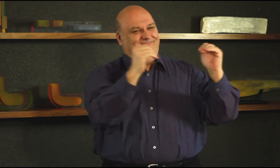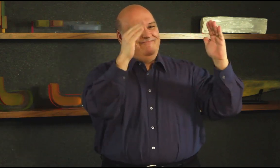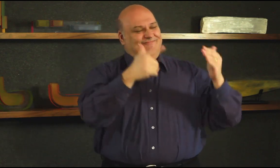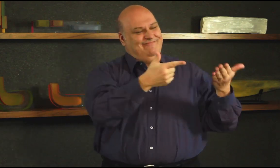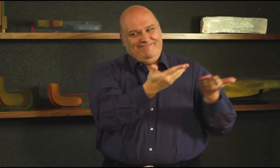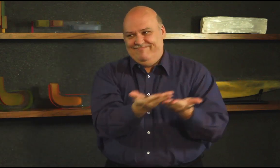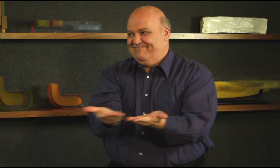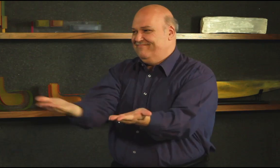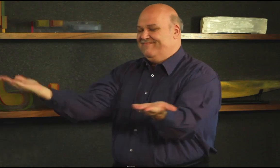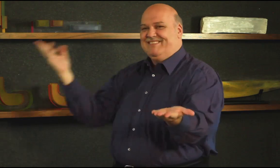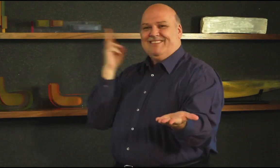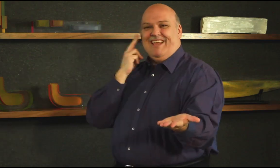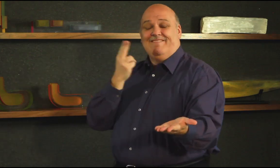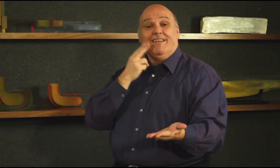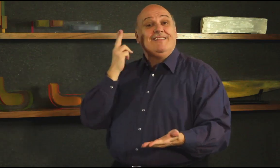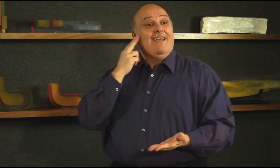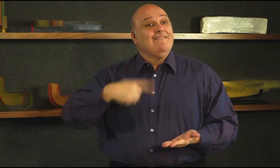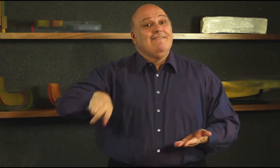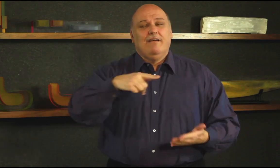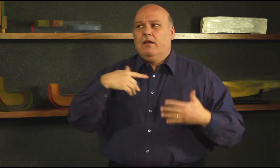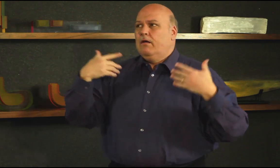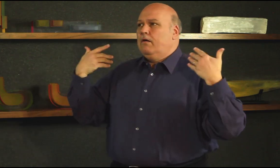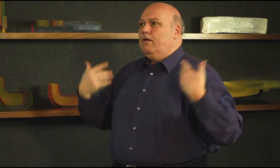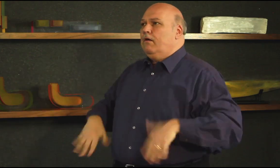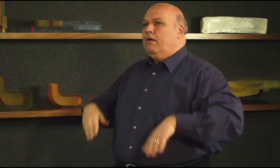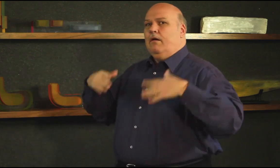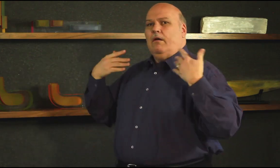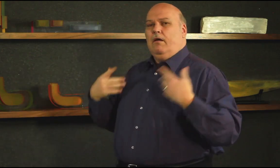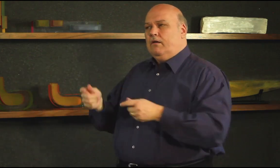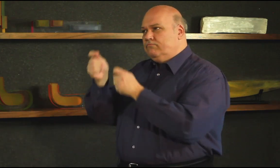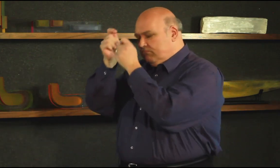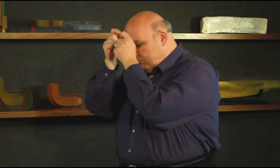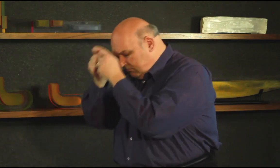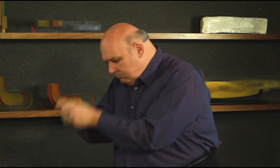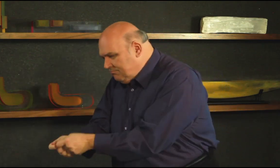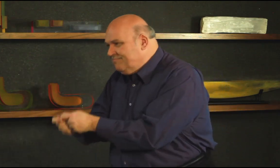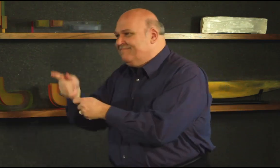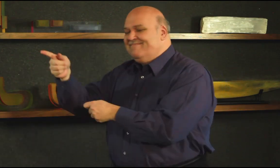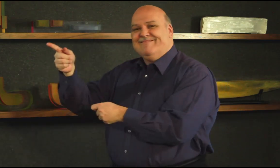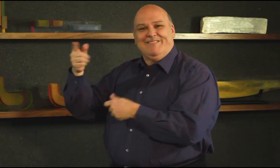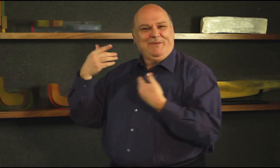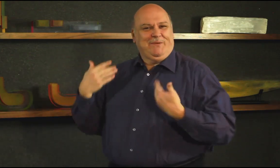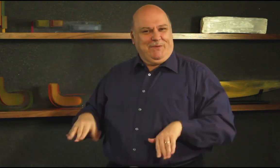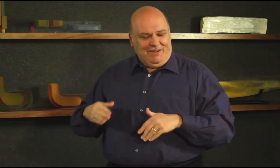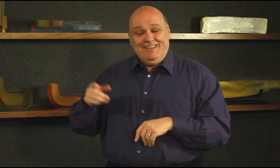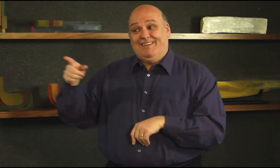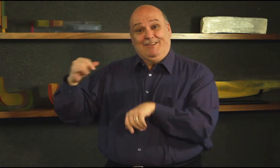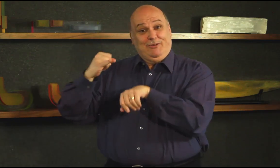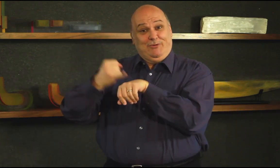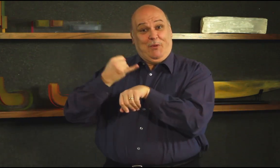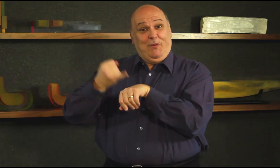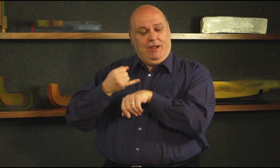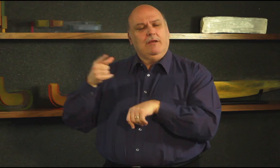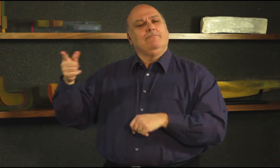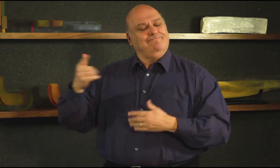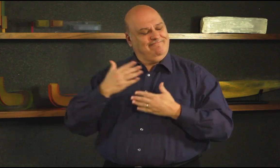own focusing on the language, art, history and culture of Deaf people.